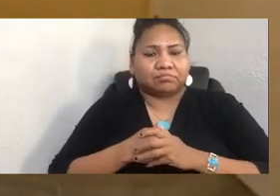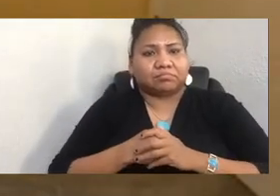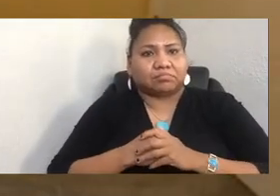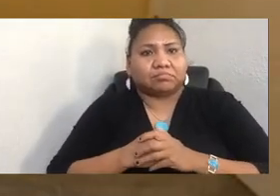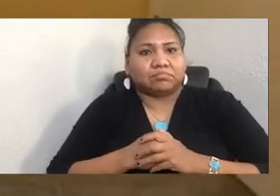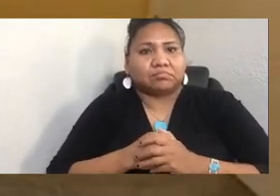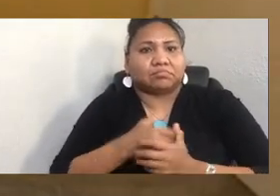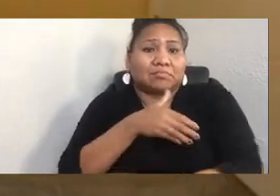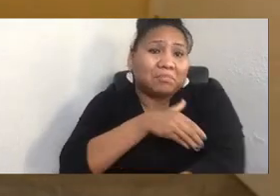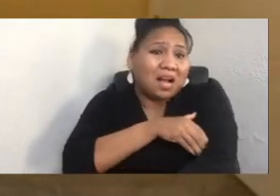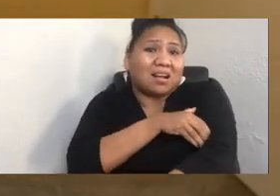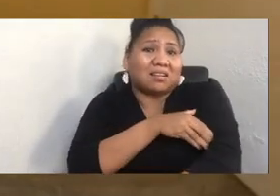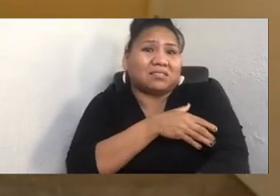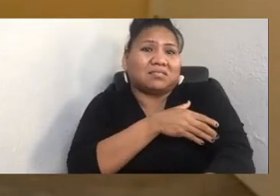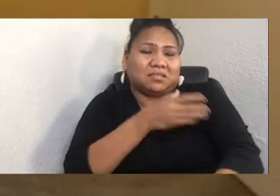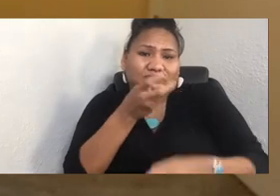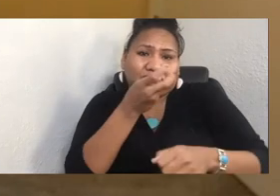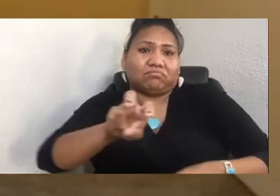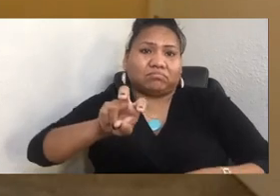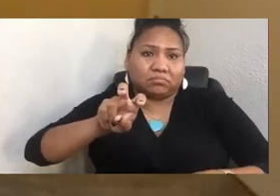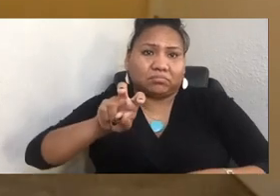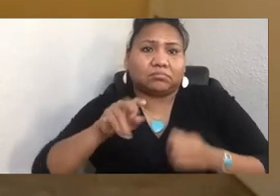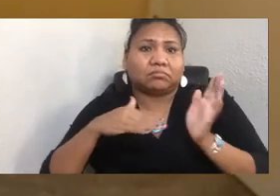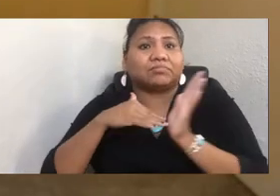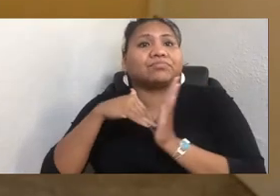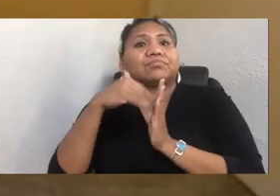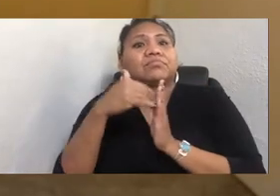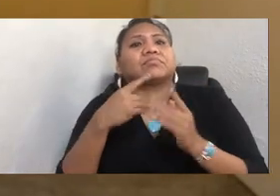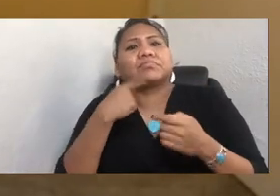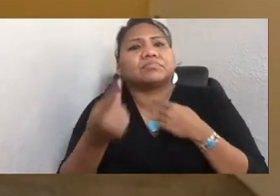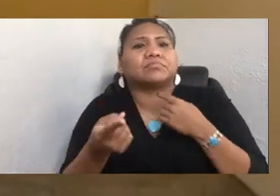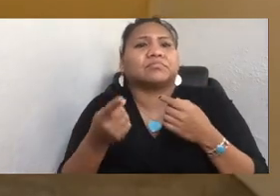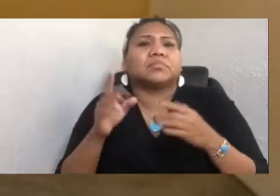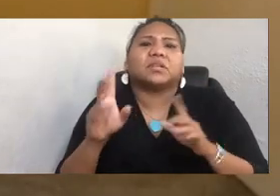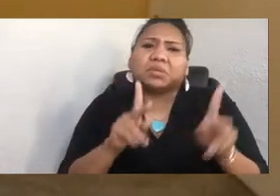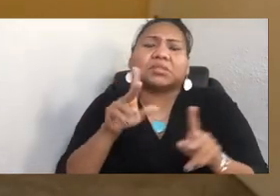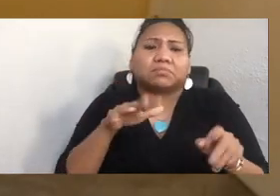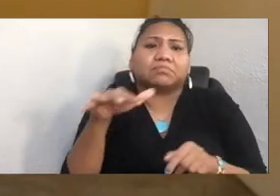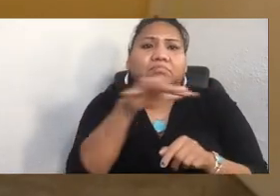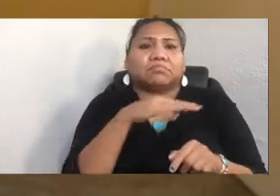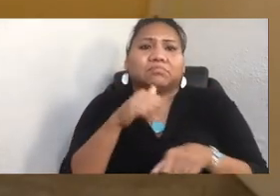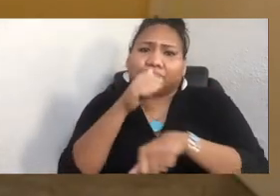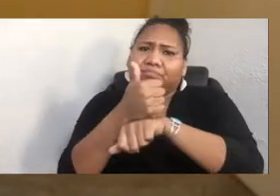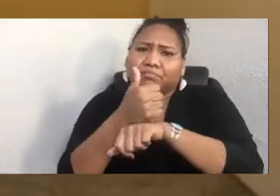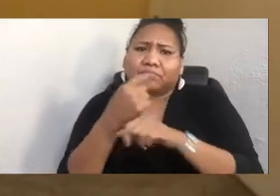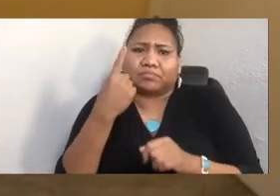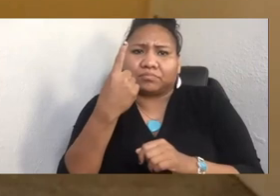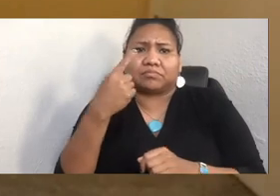A lot of times, we set one path for students. And that path is usually academic.